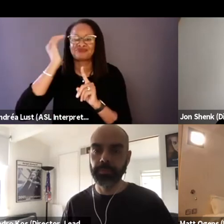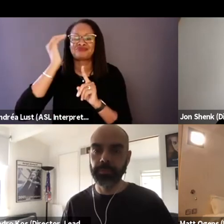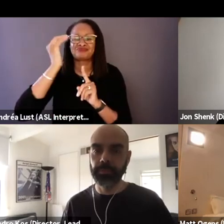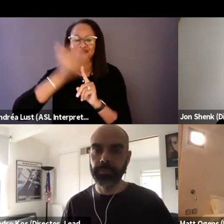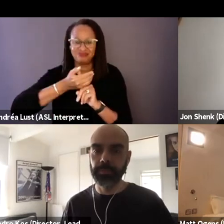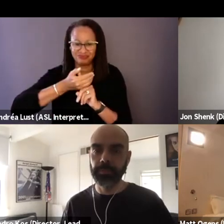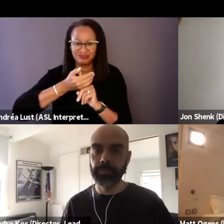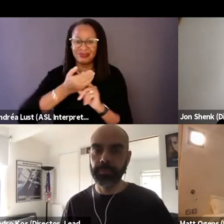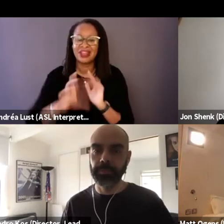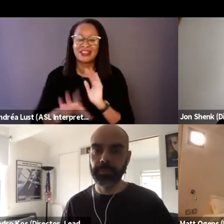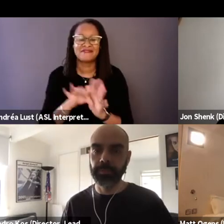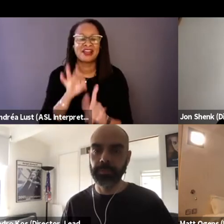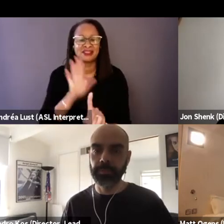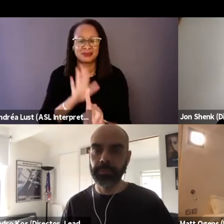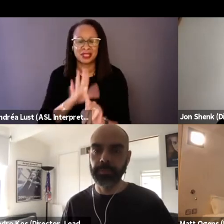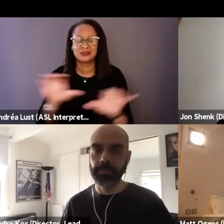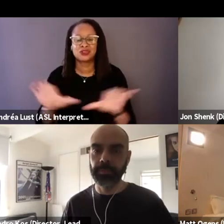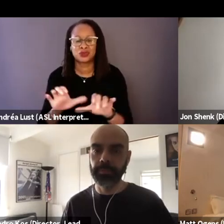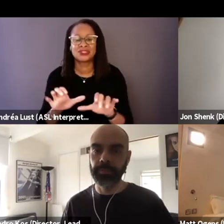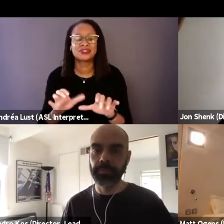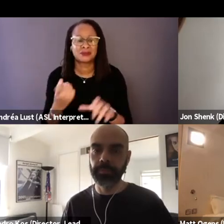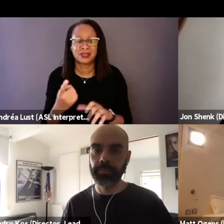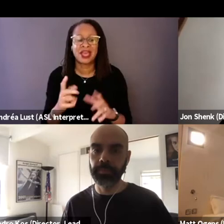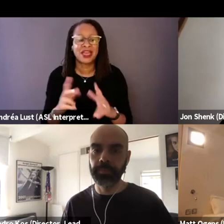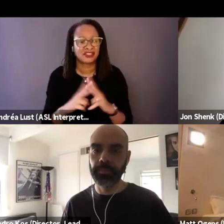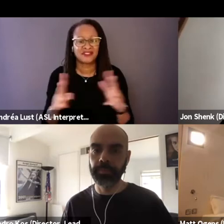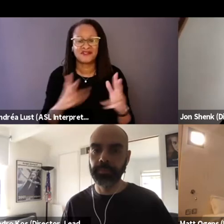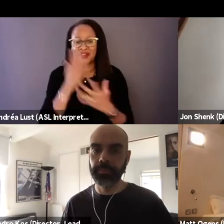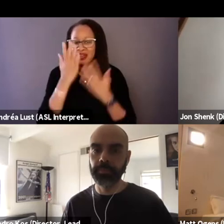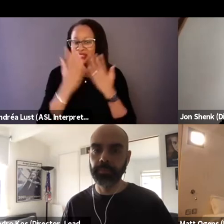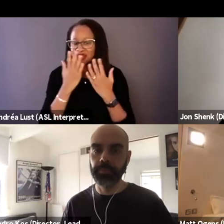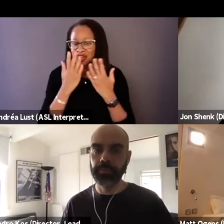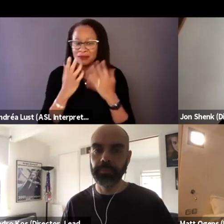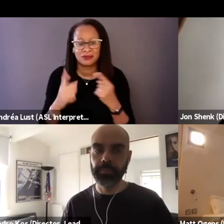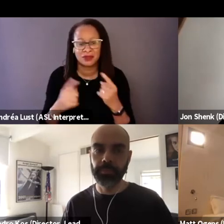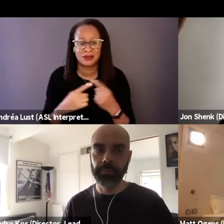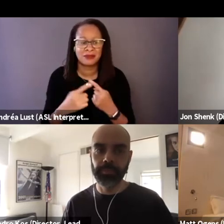some things that they're very ashamed of, so that's an animation for us.